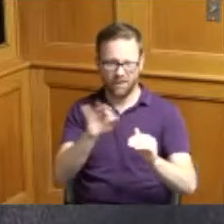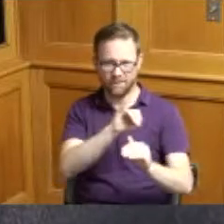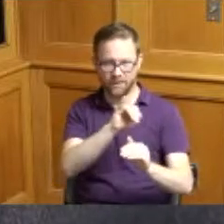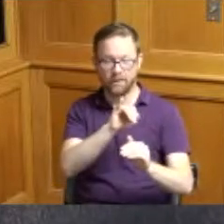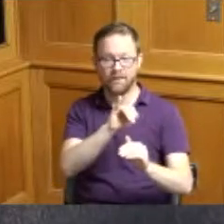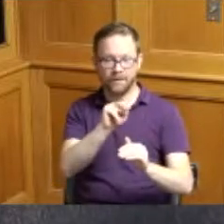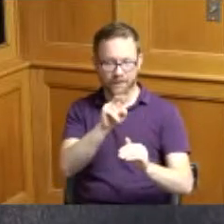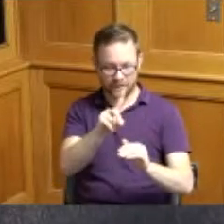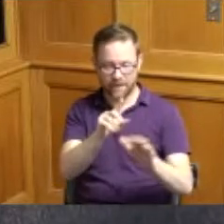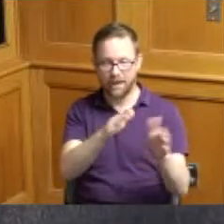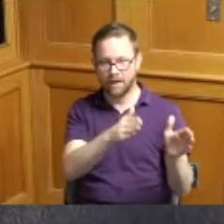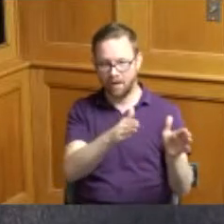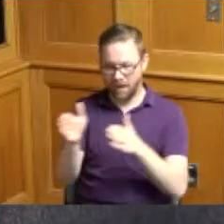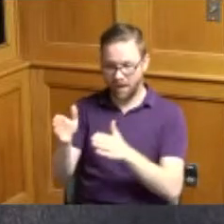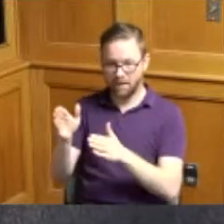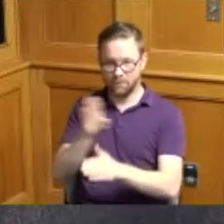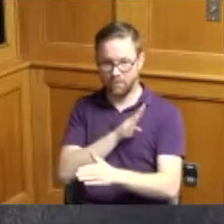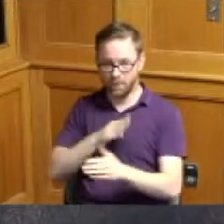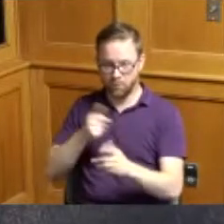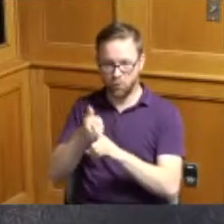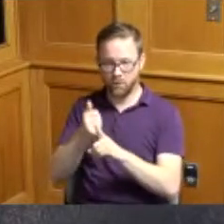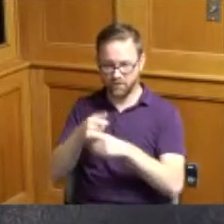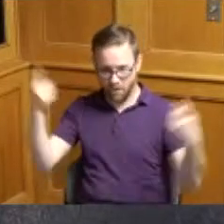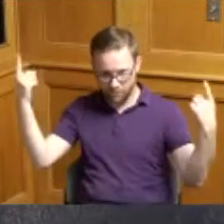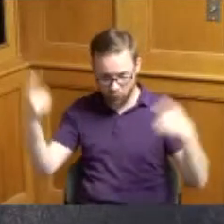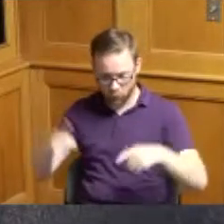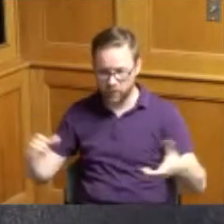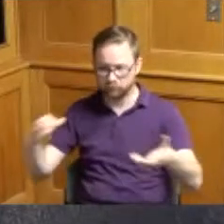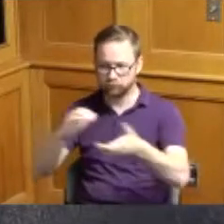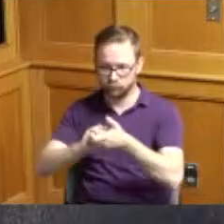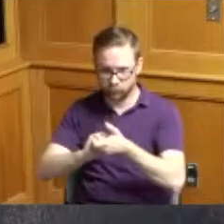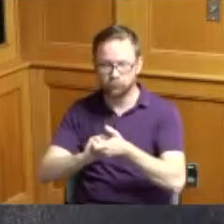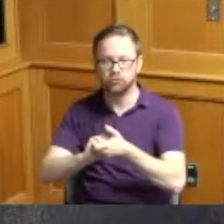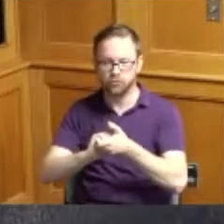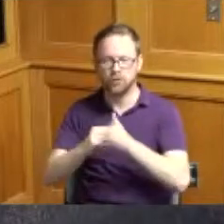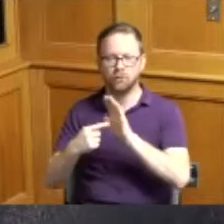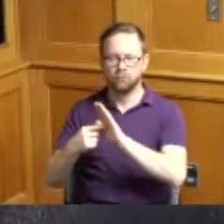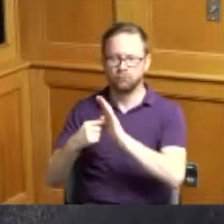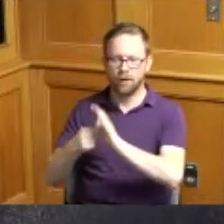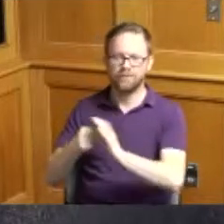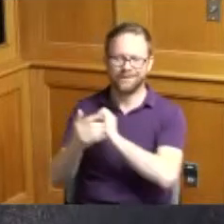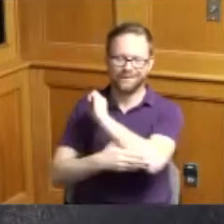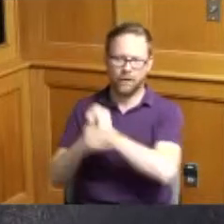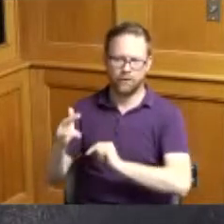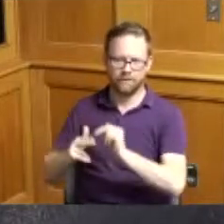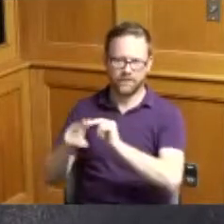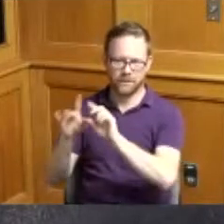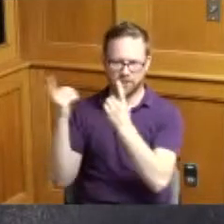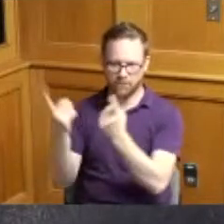of Hamilton County Commissioners on behalf of the county facilities for Hamilton County Taft Center